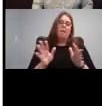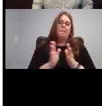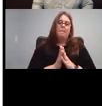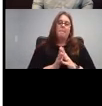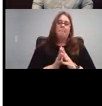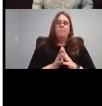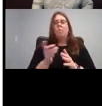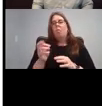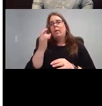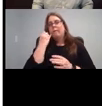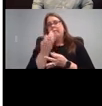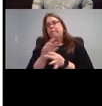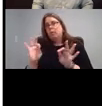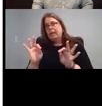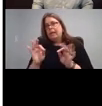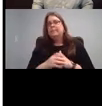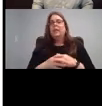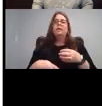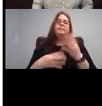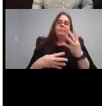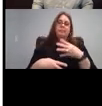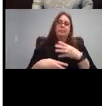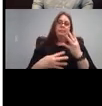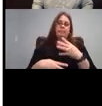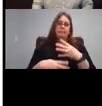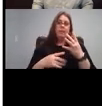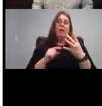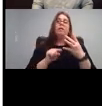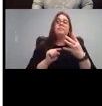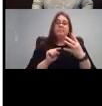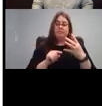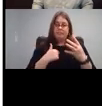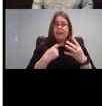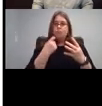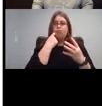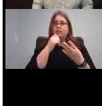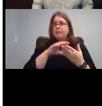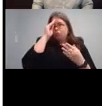Okay, I'm scrolling down. I recently learned about this one. So there's a